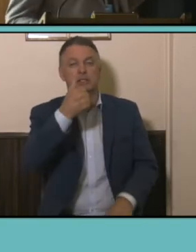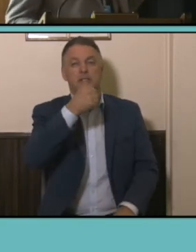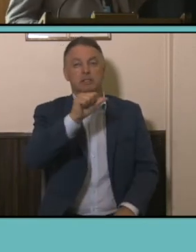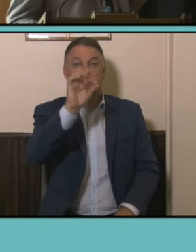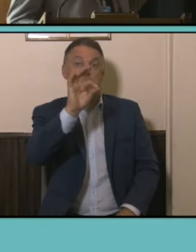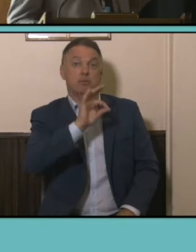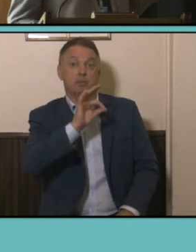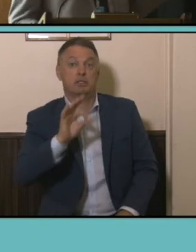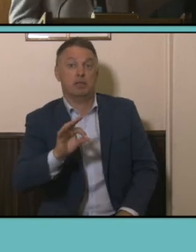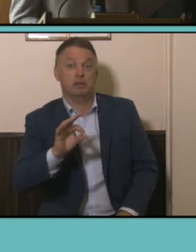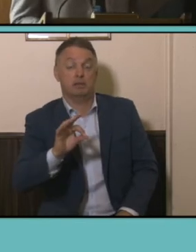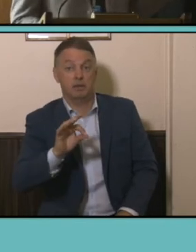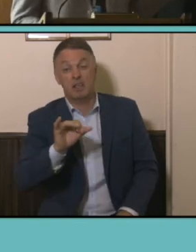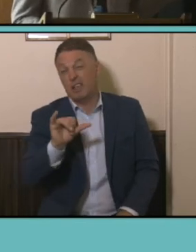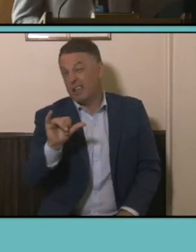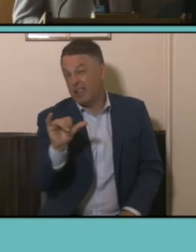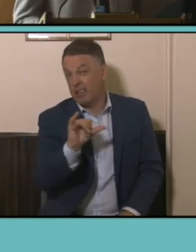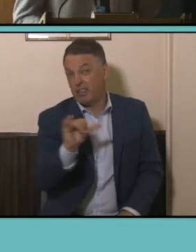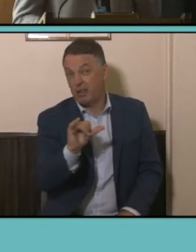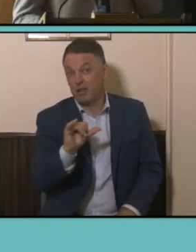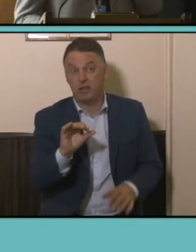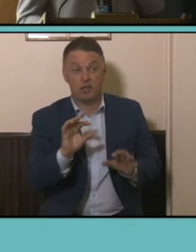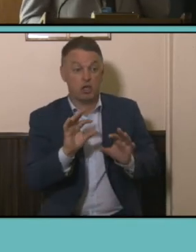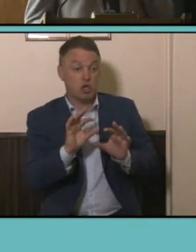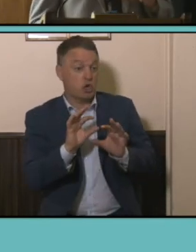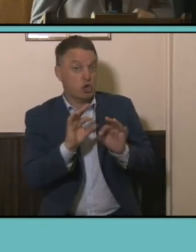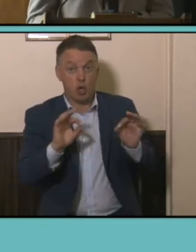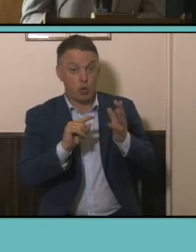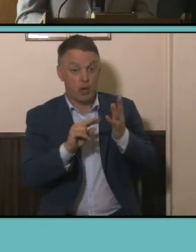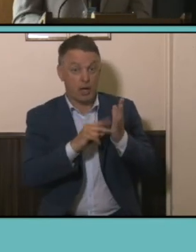first two categories so either no unpaid work or less than five,